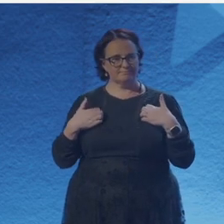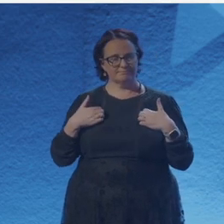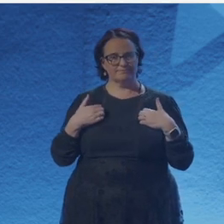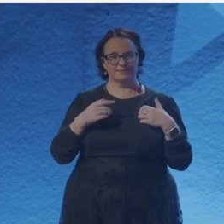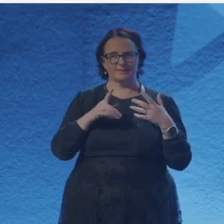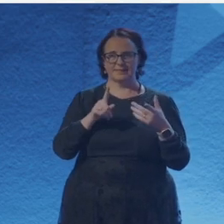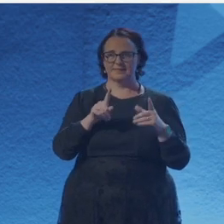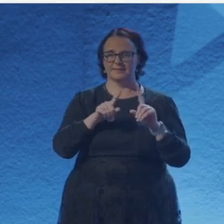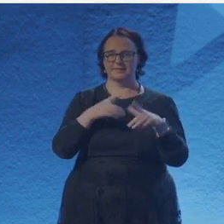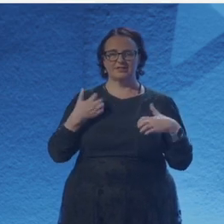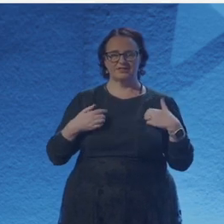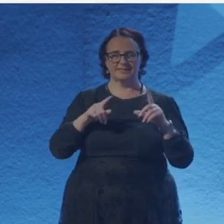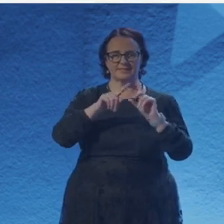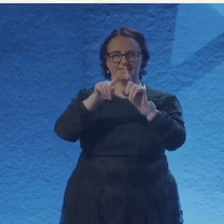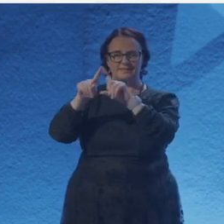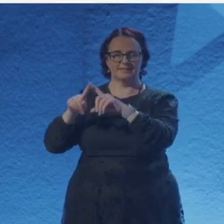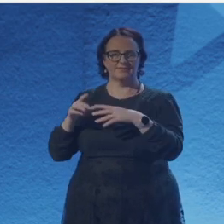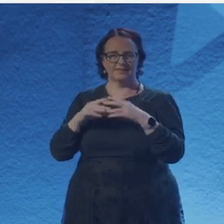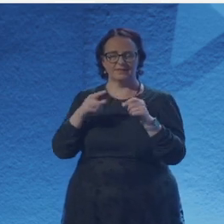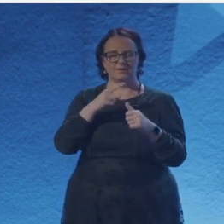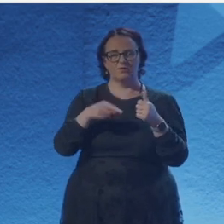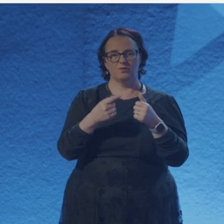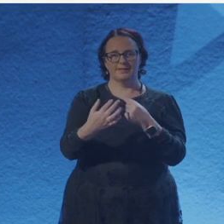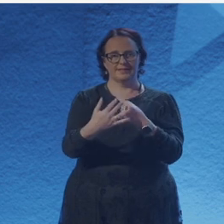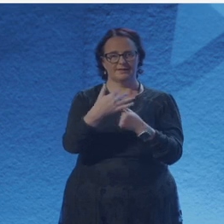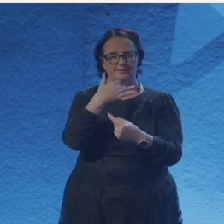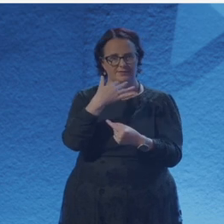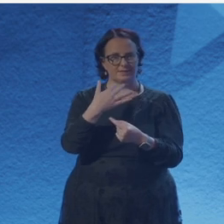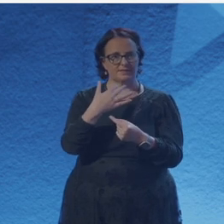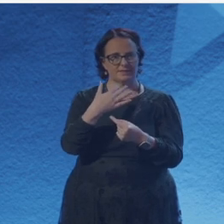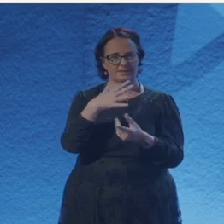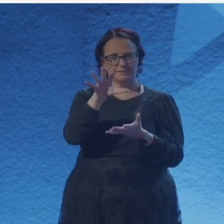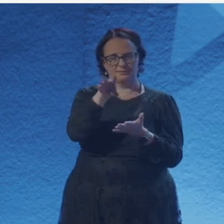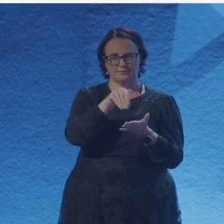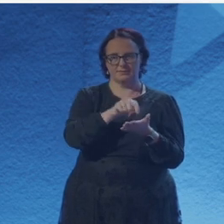But as I said, there's kind of always been an overlap. I worked for a while at the Science Gallery